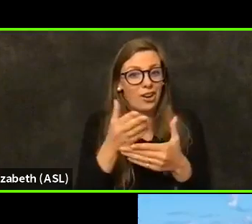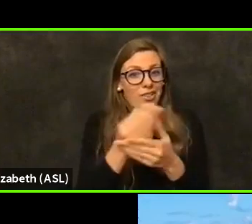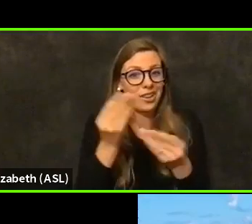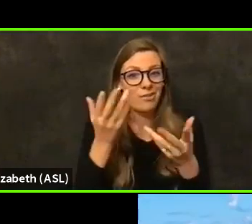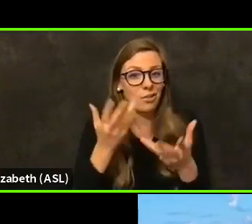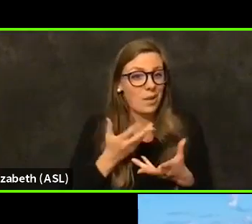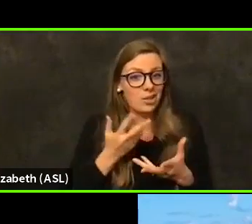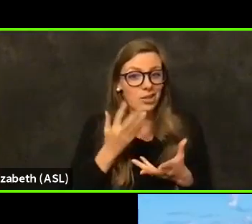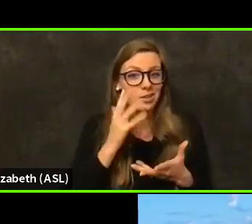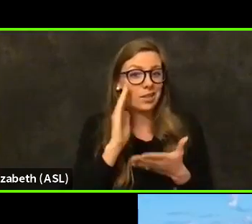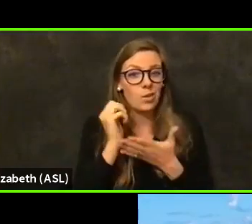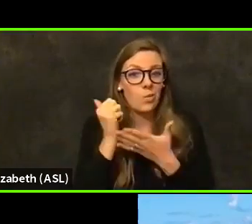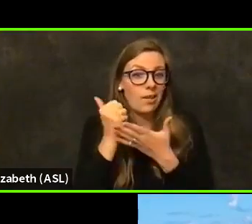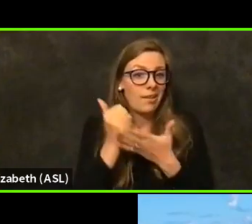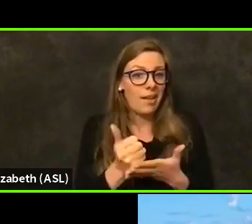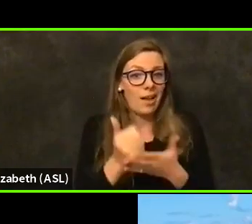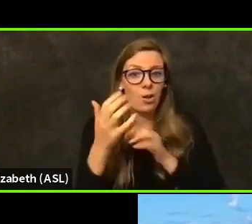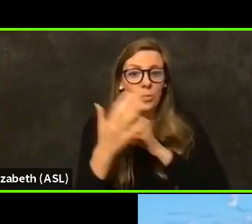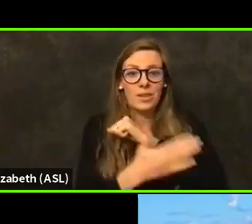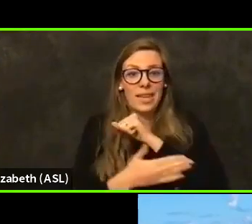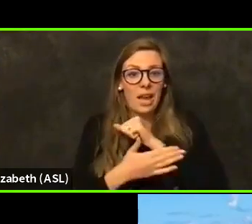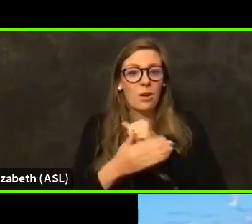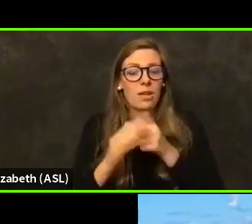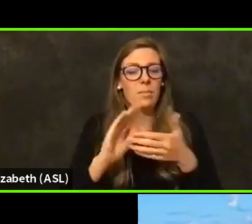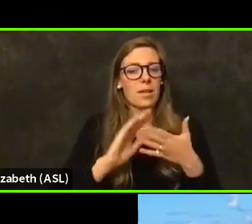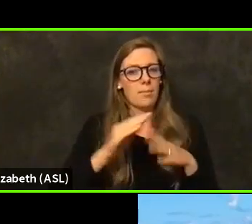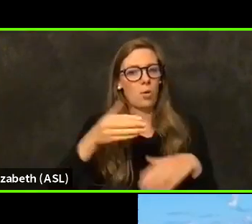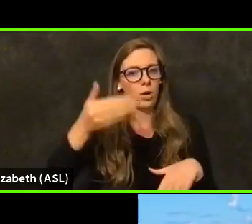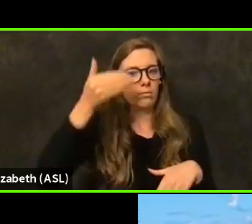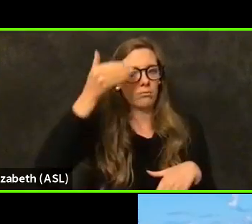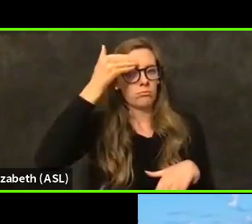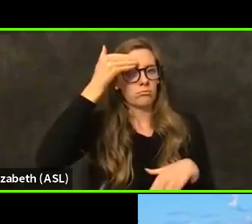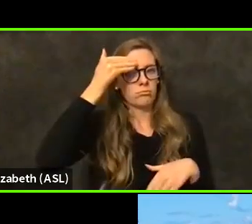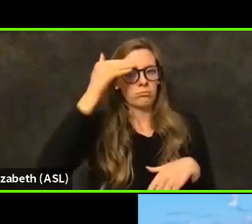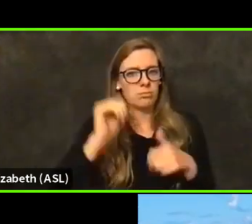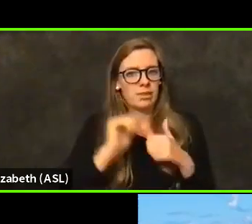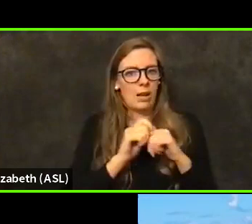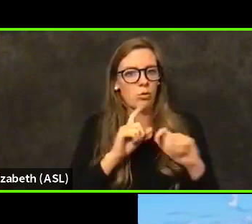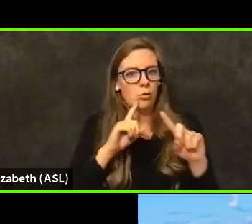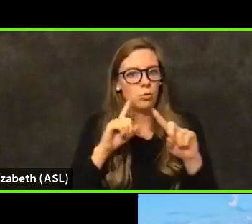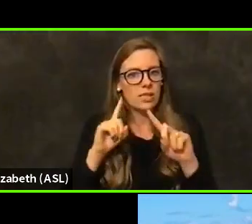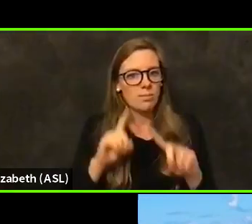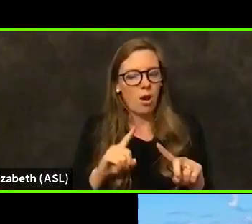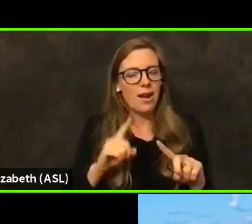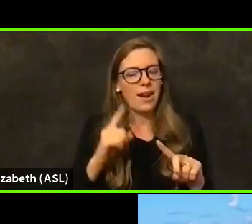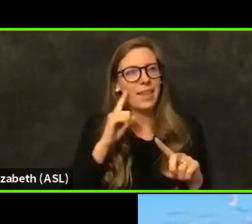to help the county be more informed in a response. You know, I think sometimes the buckets